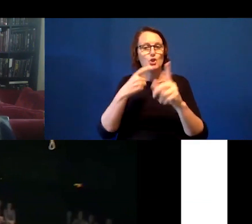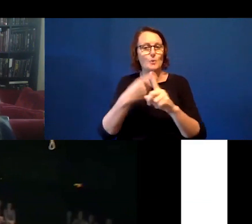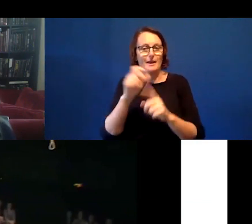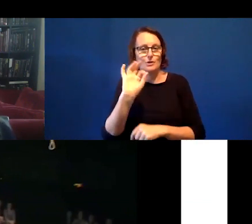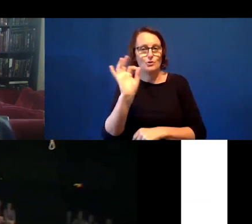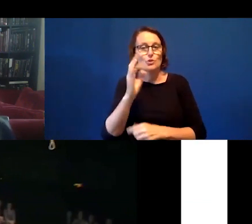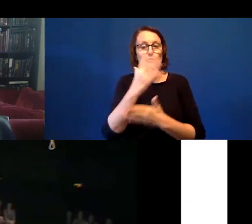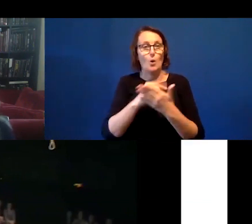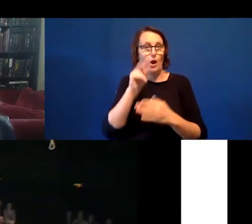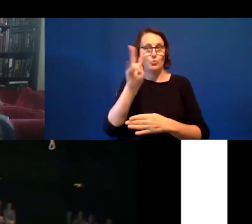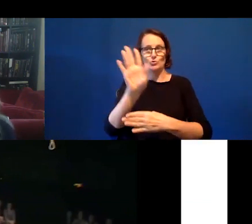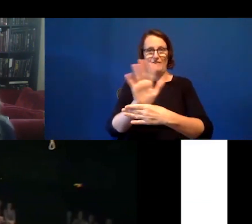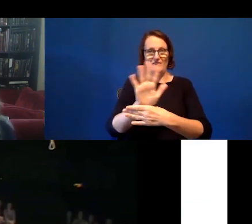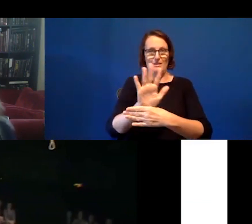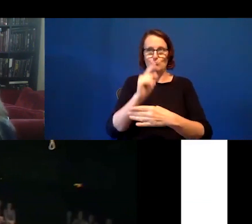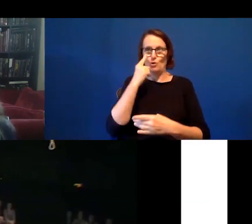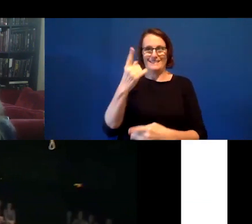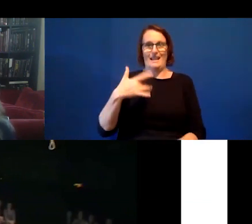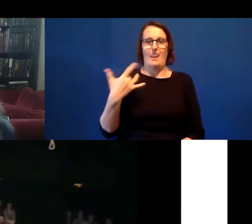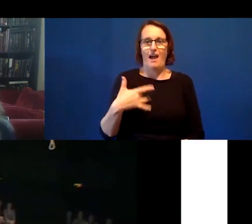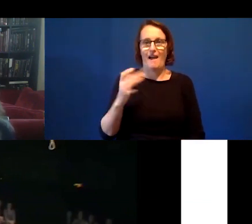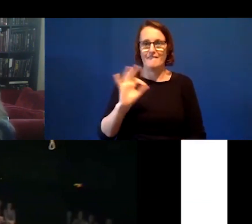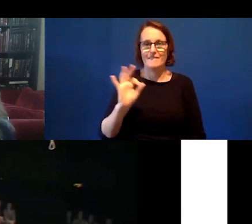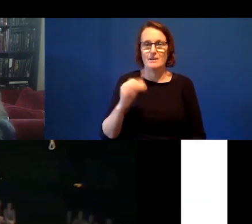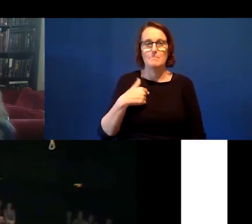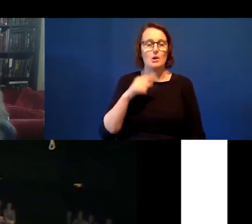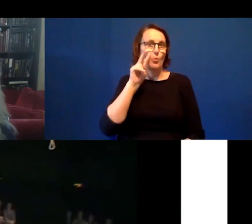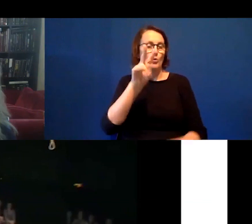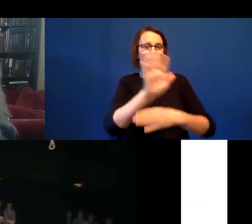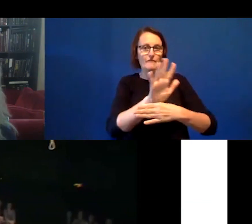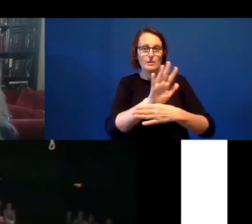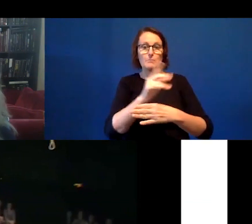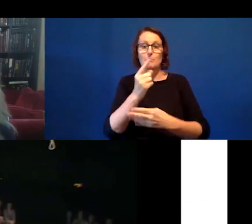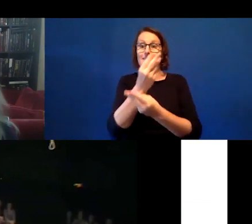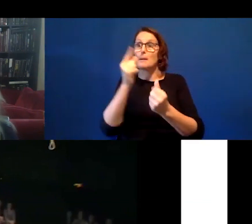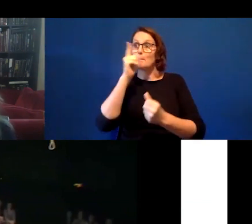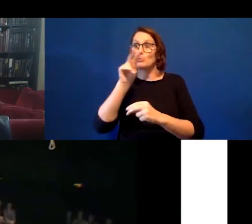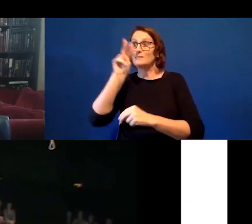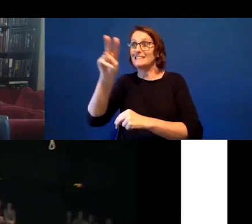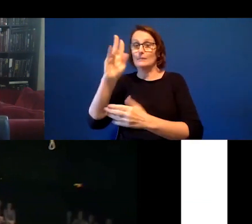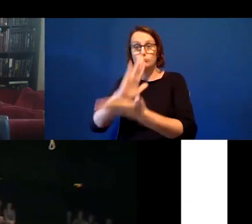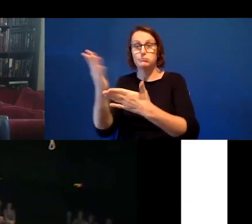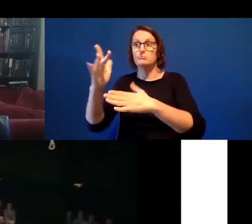film, but there were some audiences that experienced the play and then the film.